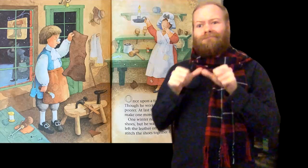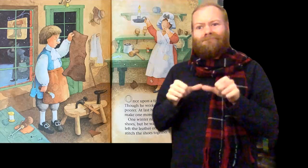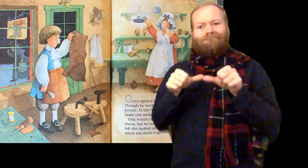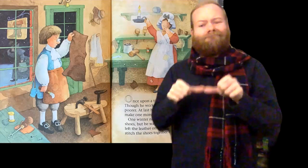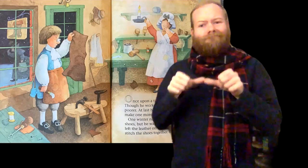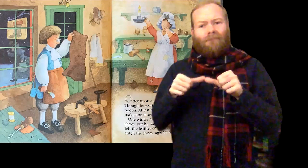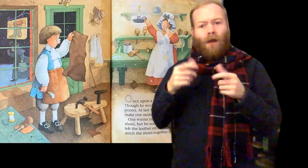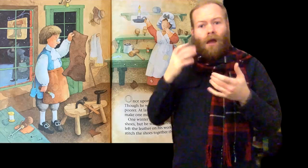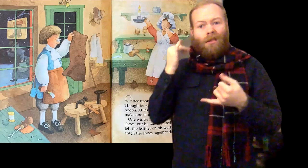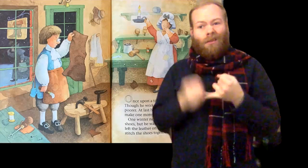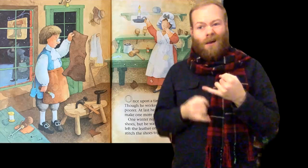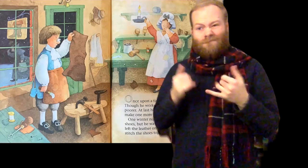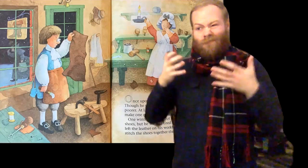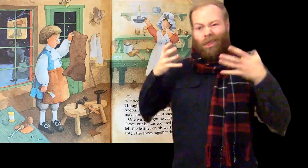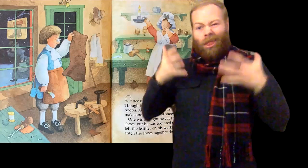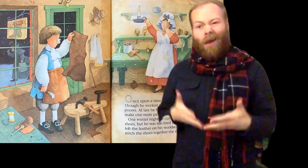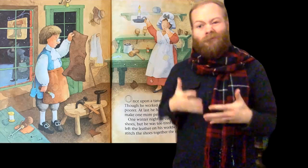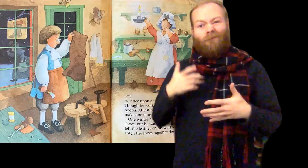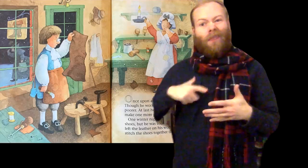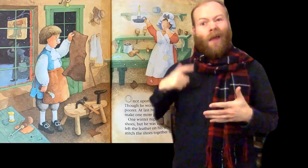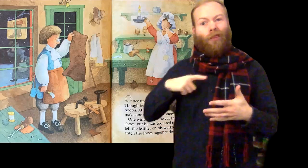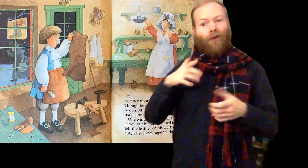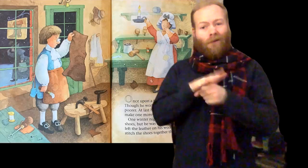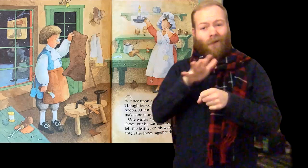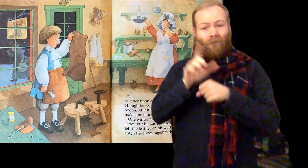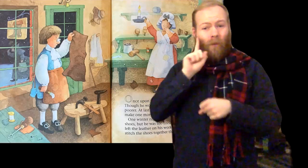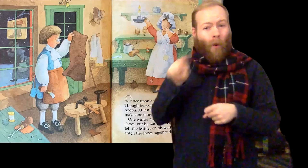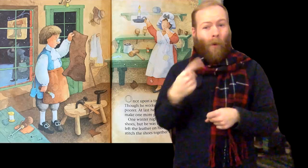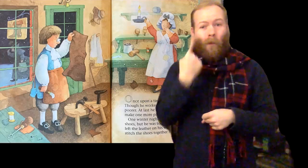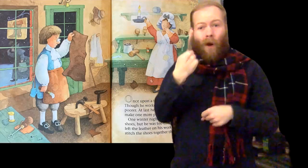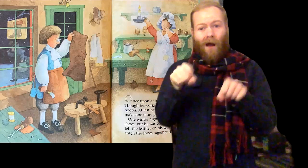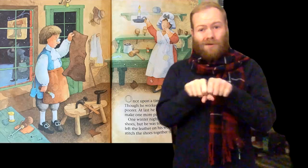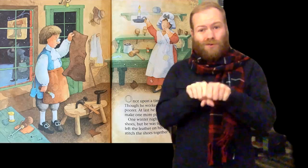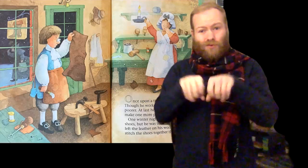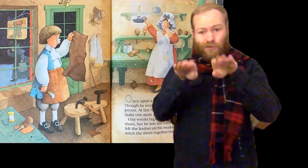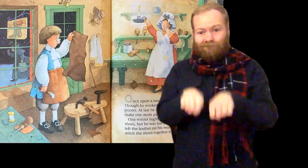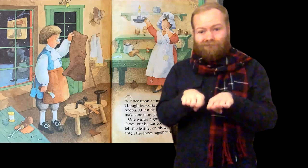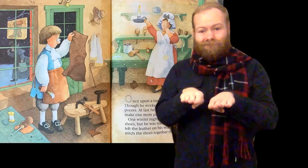At last he had only enough leather left to make one more pair of shoes.